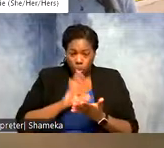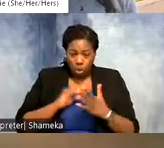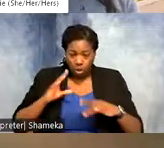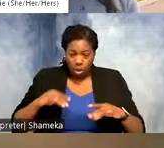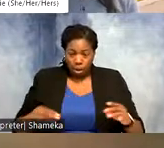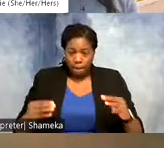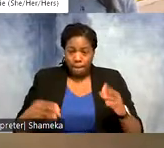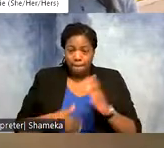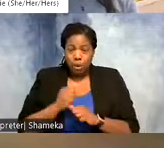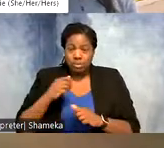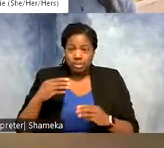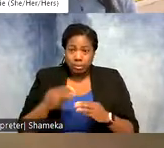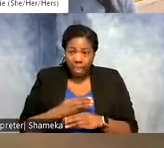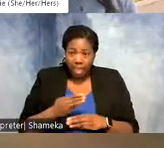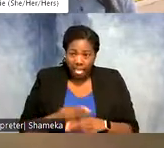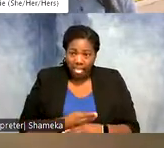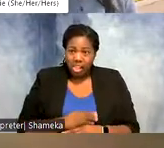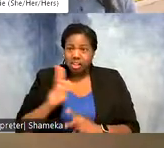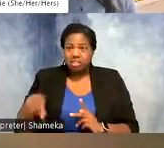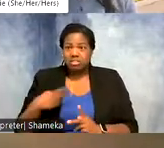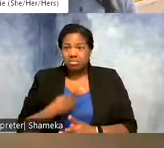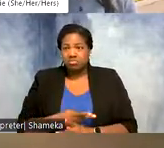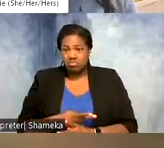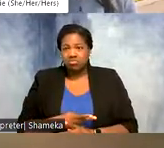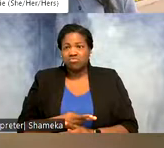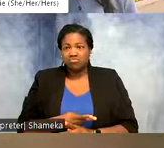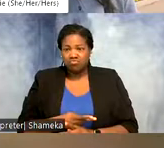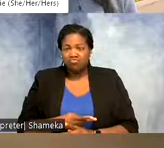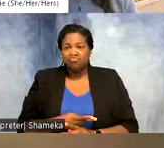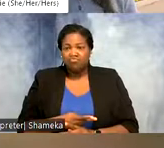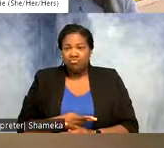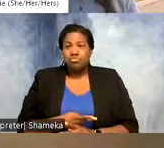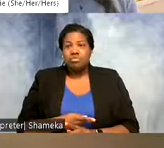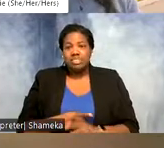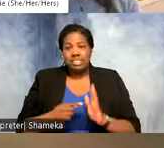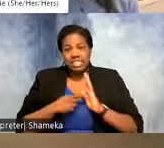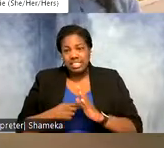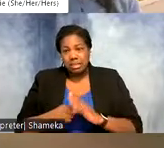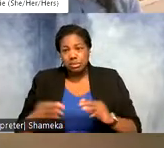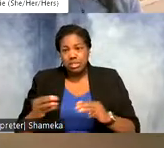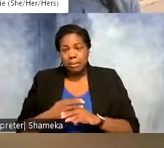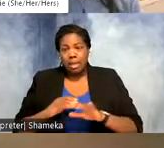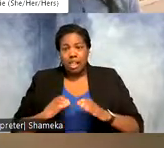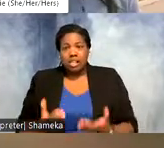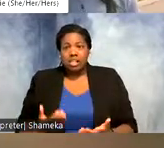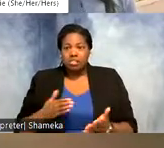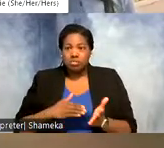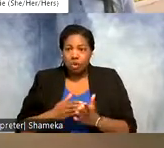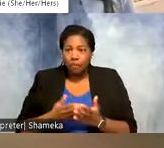questions, or types of, you know, examples in math class, they were often about things I wasn't